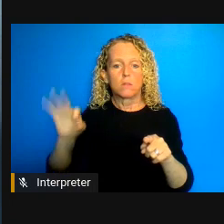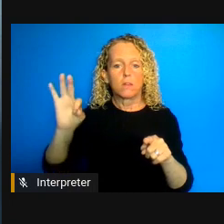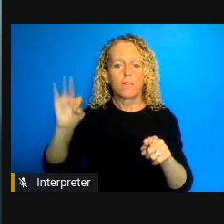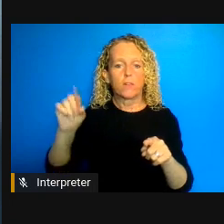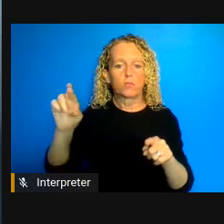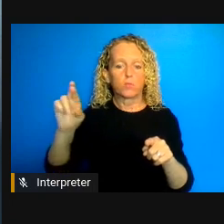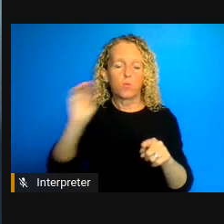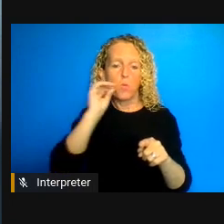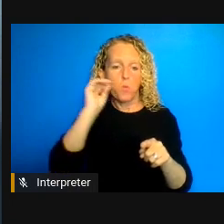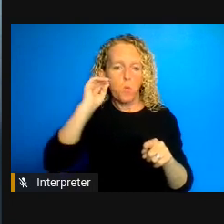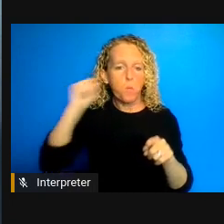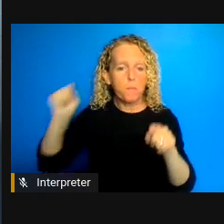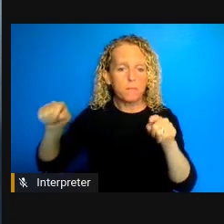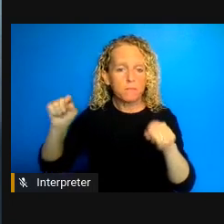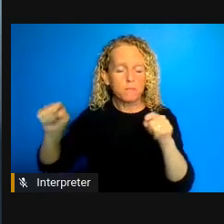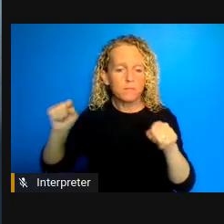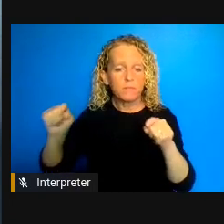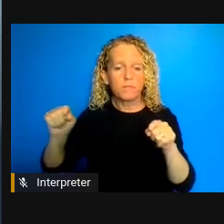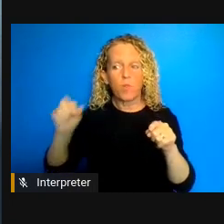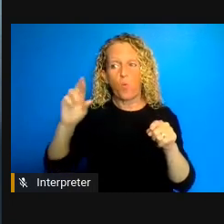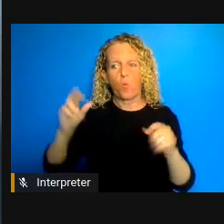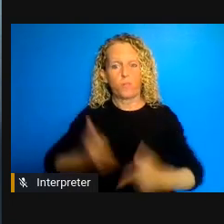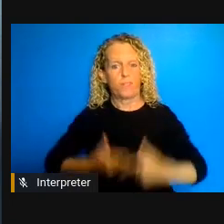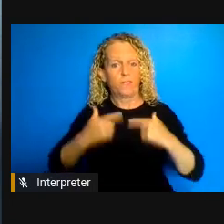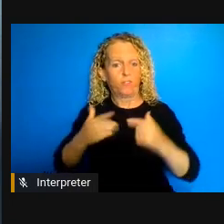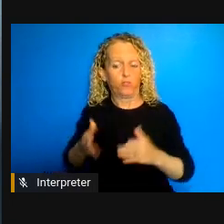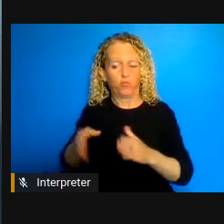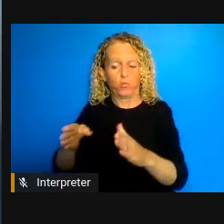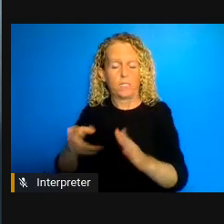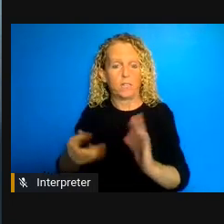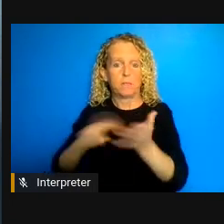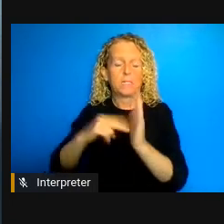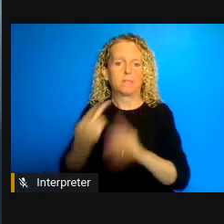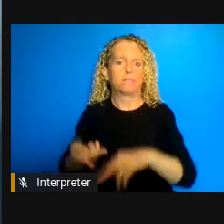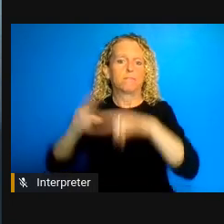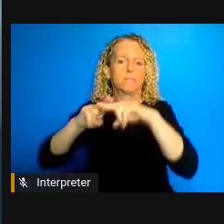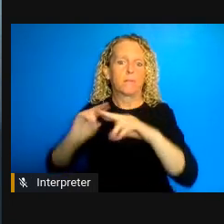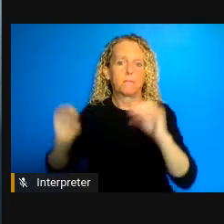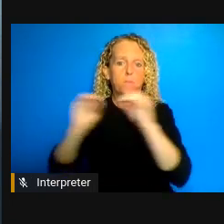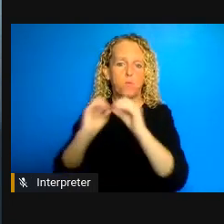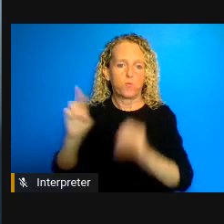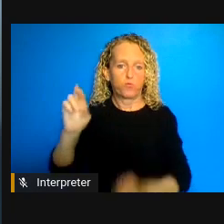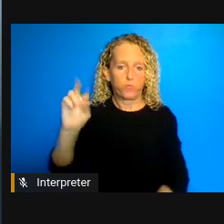place them in this this higher risk scenario. So COVID-19